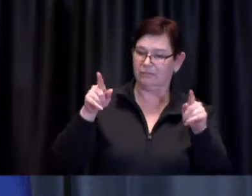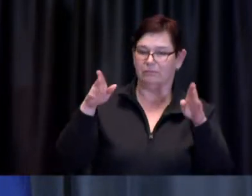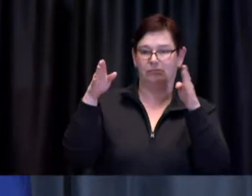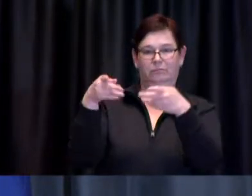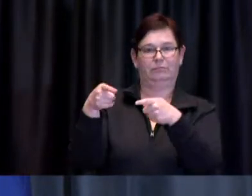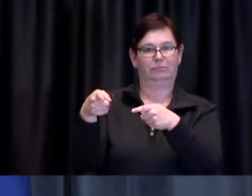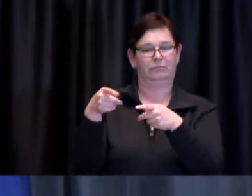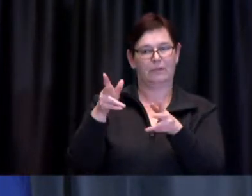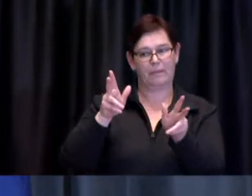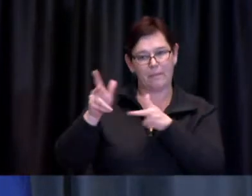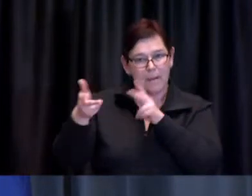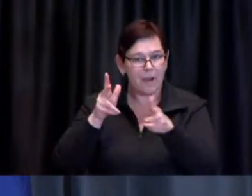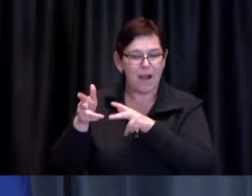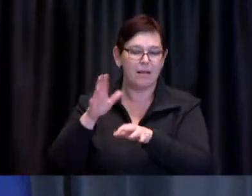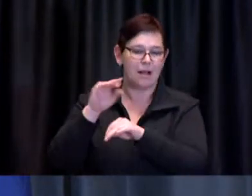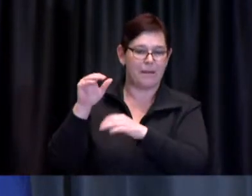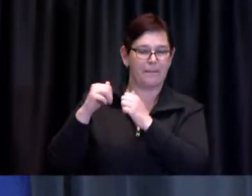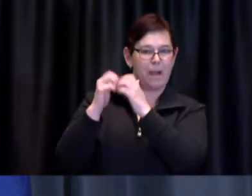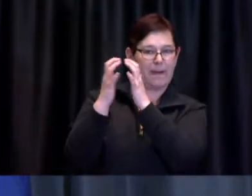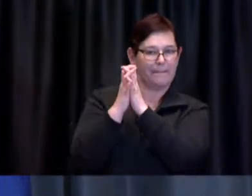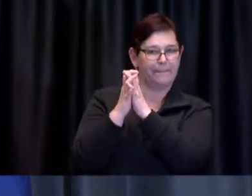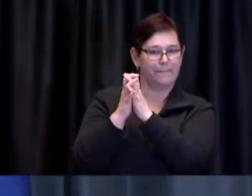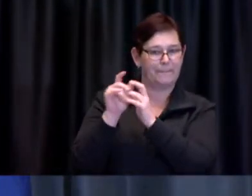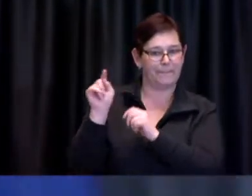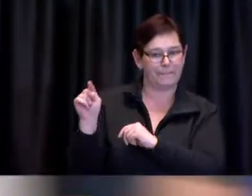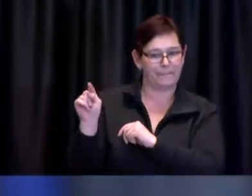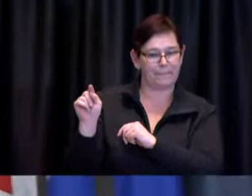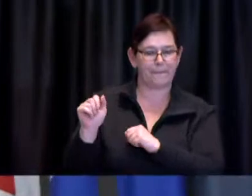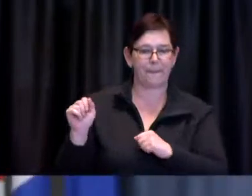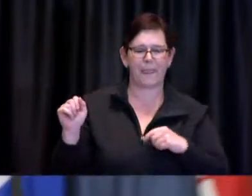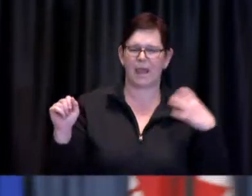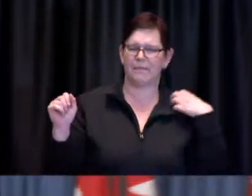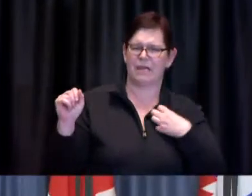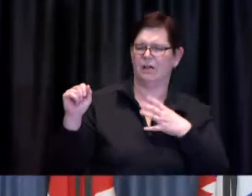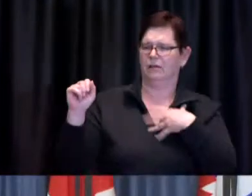Mayor Tory: May I just add a comment related to the meeting that was held today before you ask your second question.